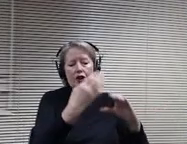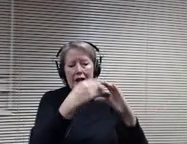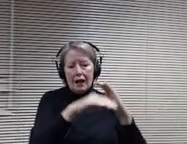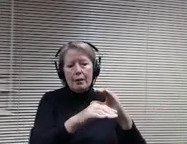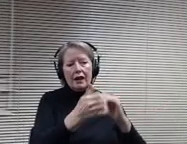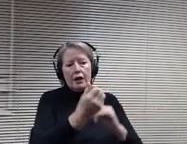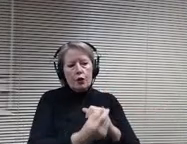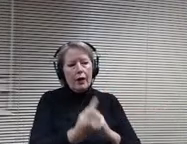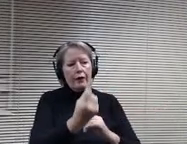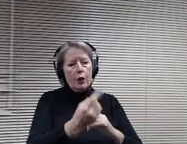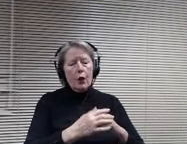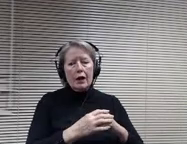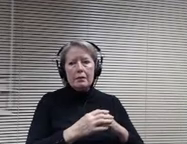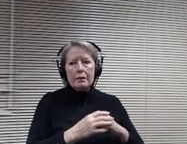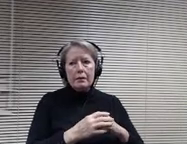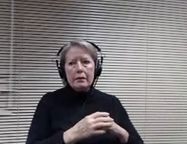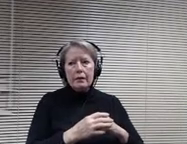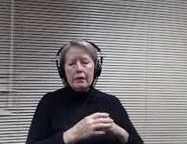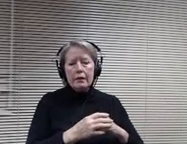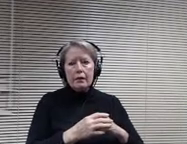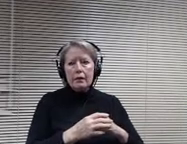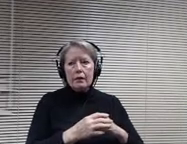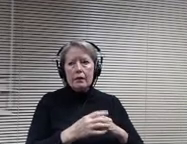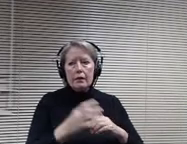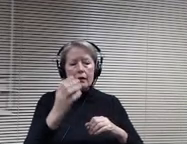OK, are there any other?